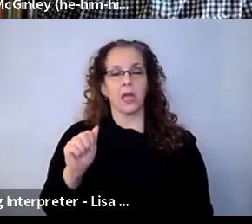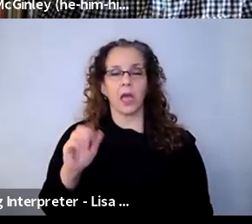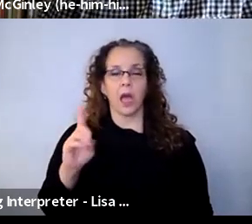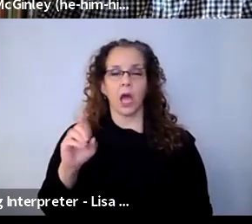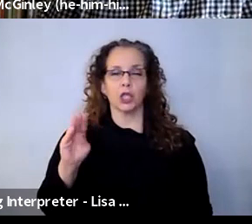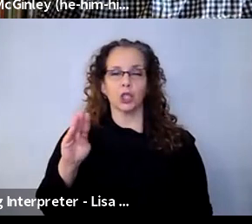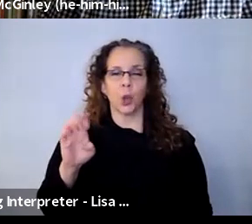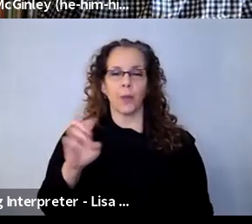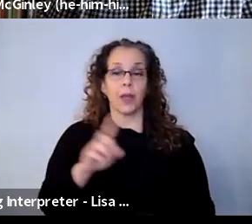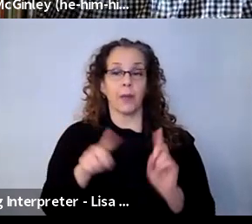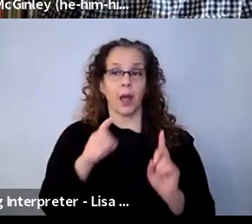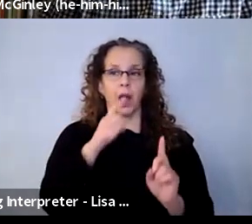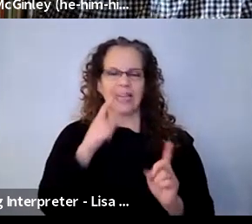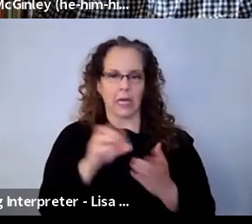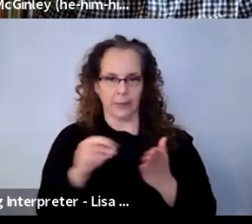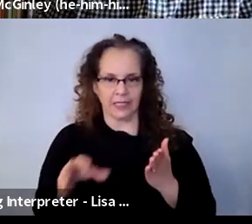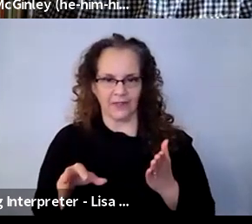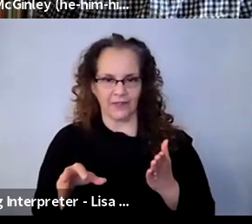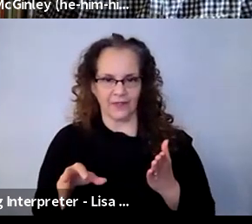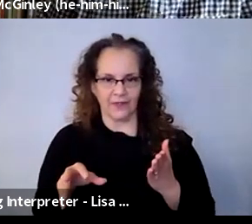expensive, not as prohibitively expensive.